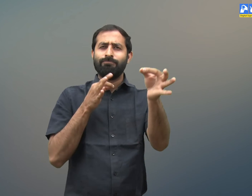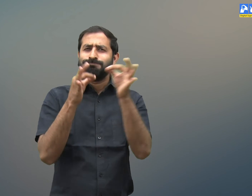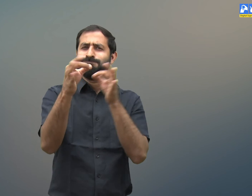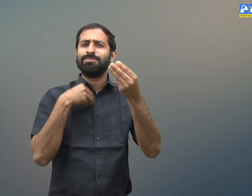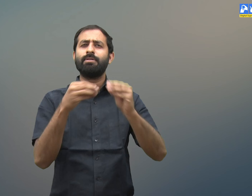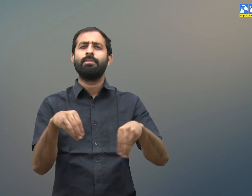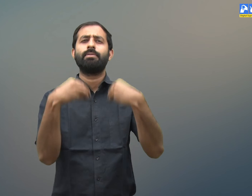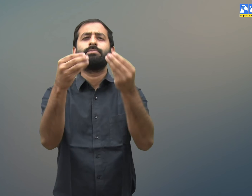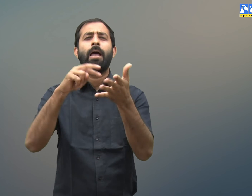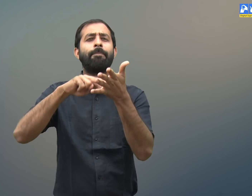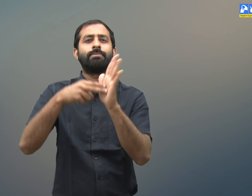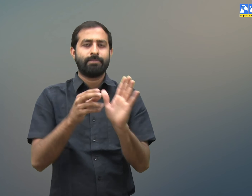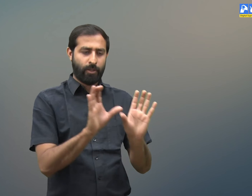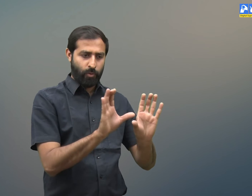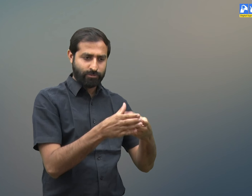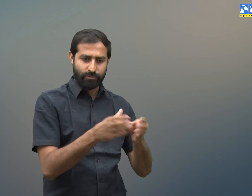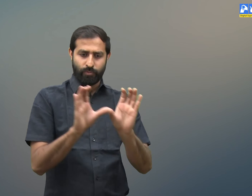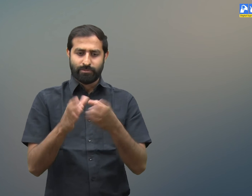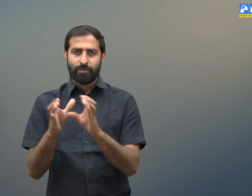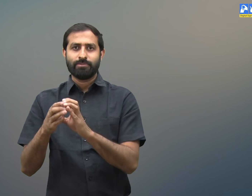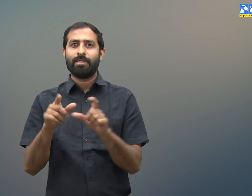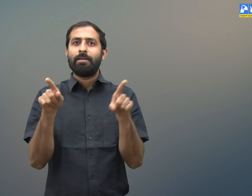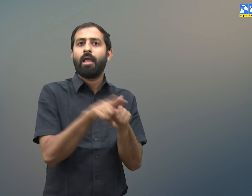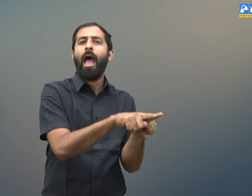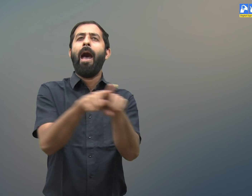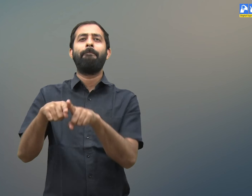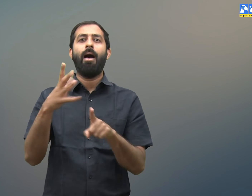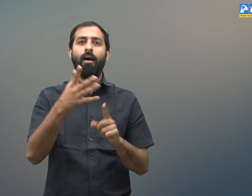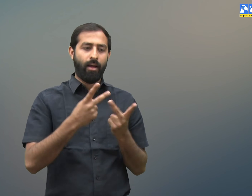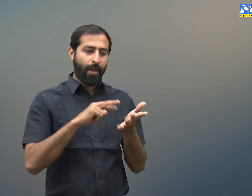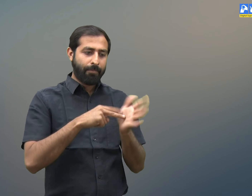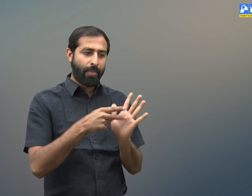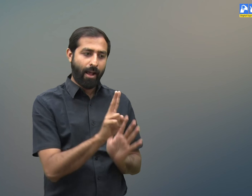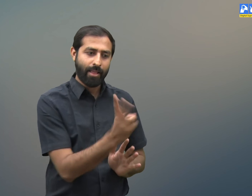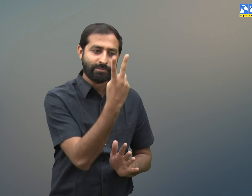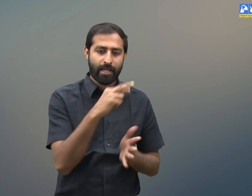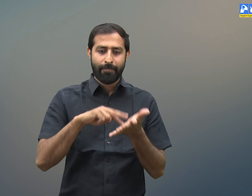So we have discussed about transparent, translucent and opaque materials.